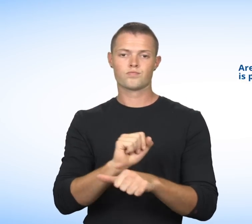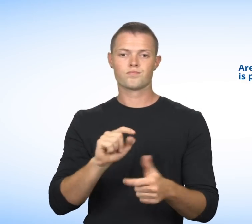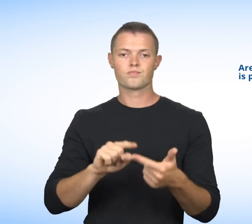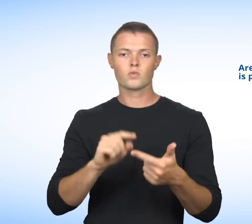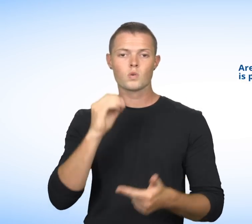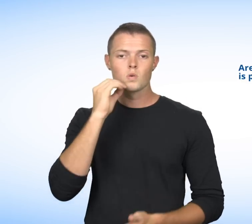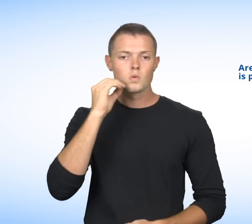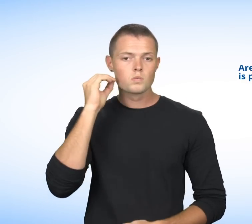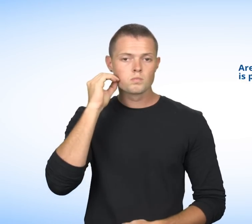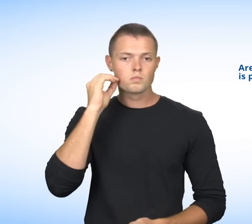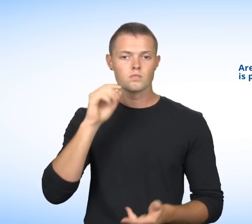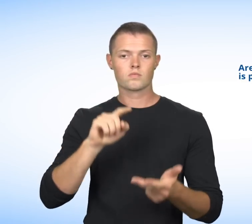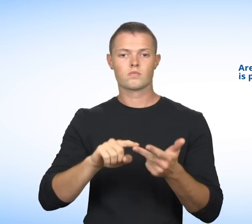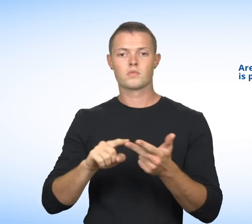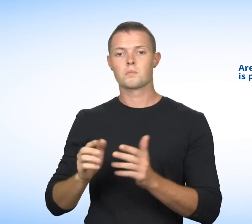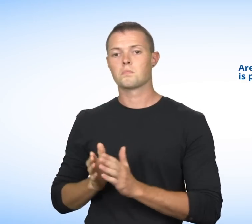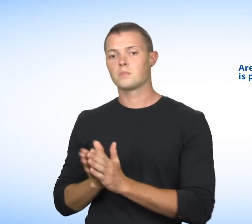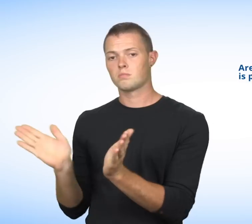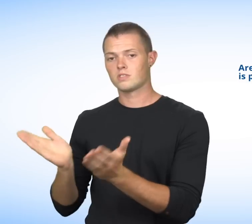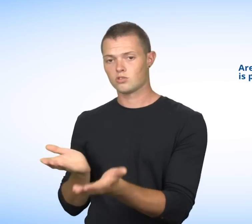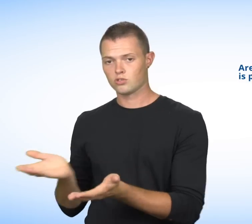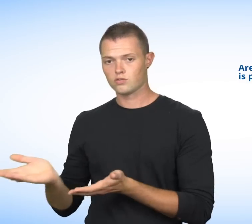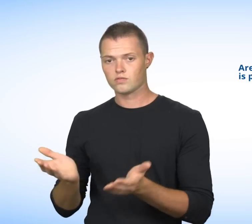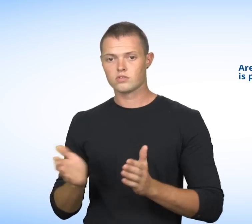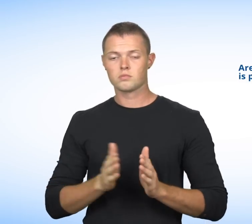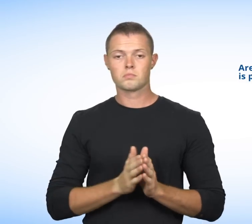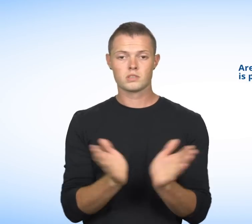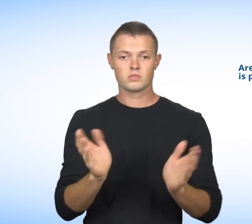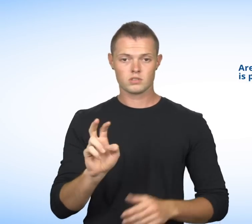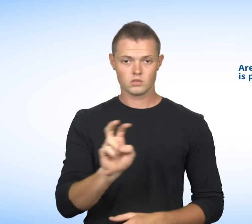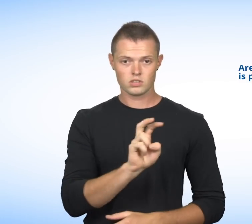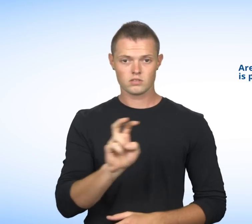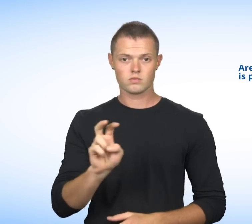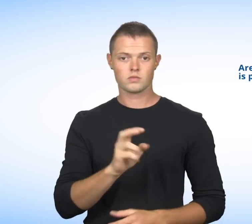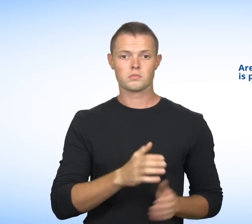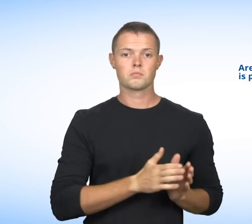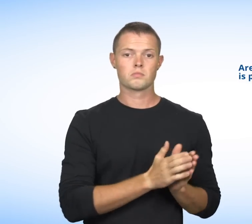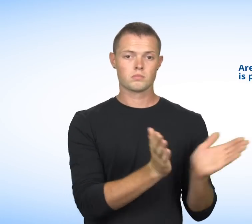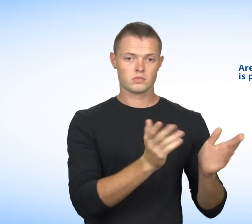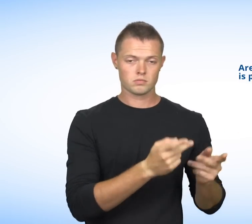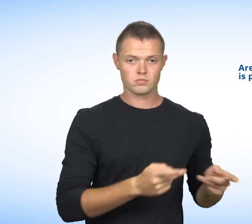Employment Housing Public services, public transport and public places